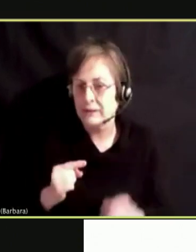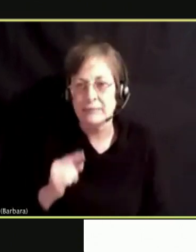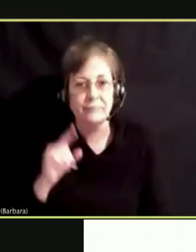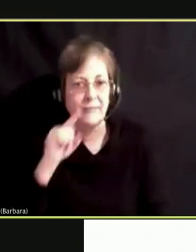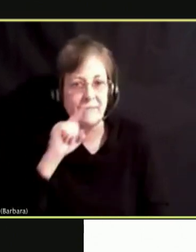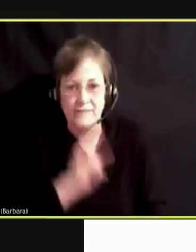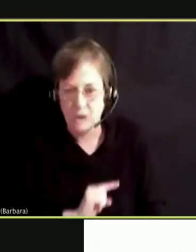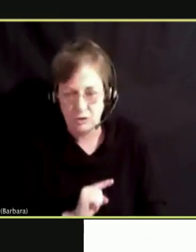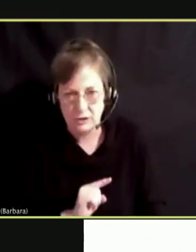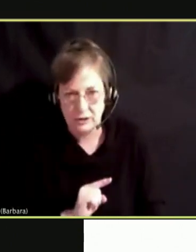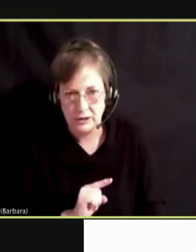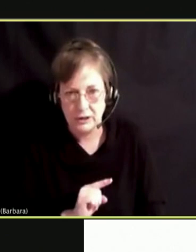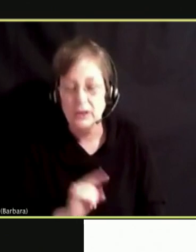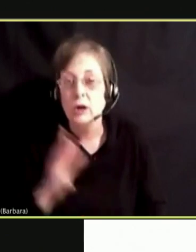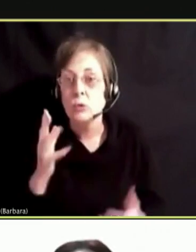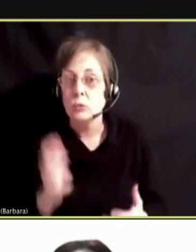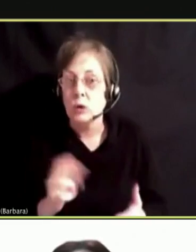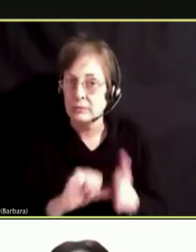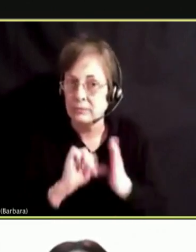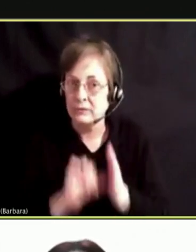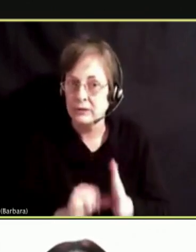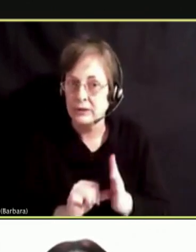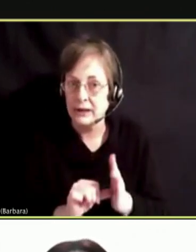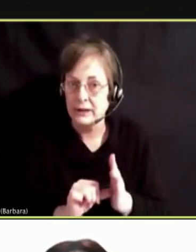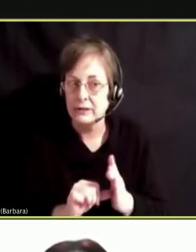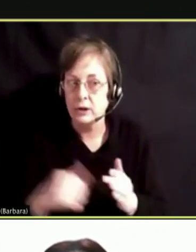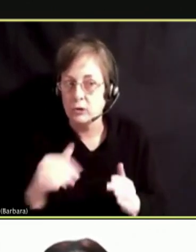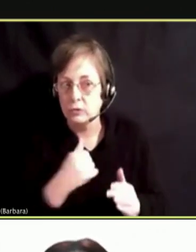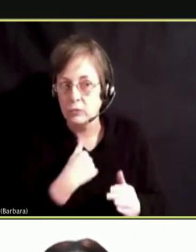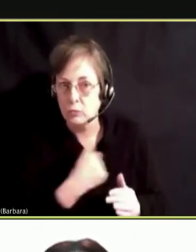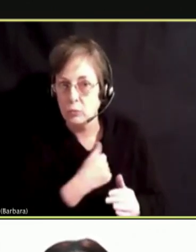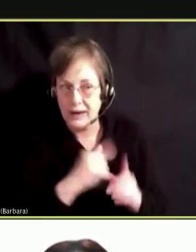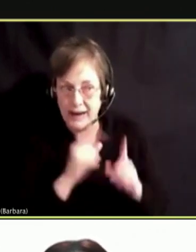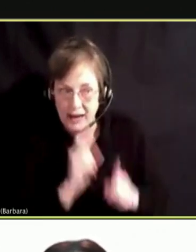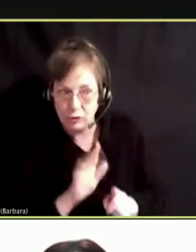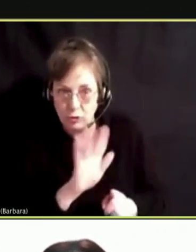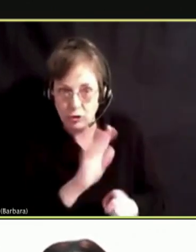AND SO WE REALLY WANT TO MAKE SURE WE ARE ANSWERING STUDENT QUESTIONS BECAUSE THERE